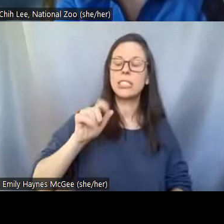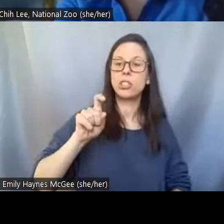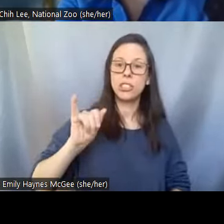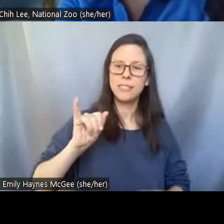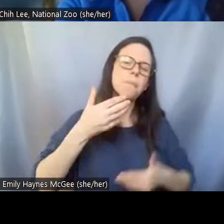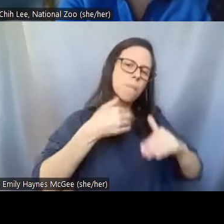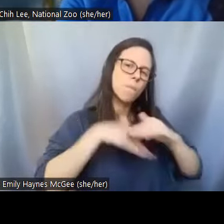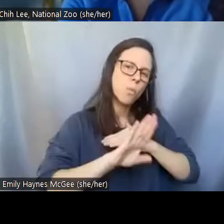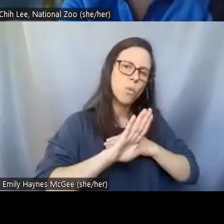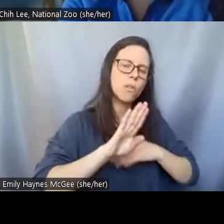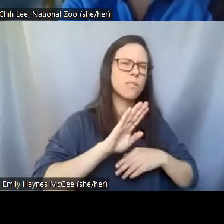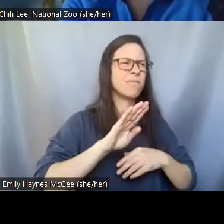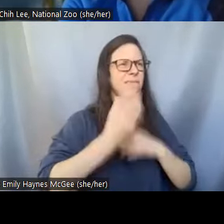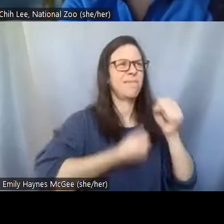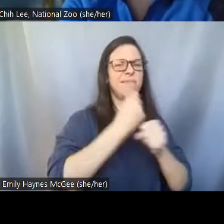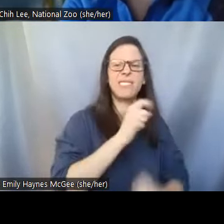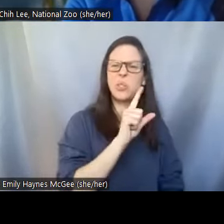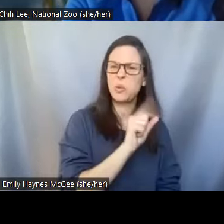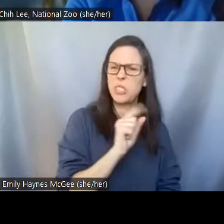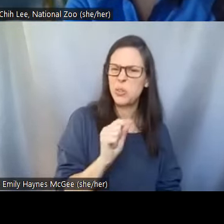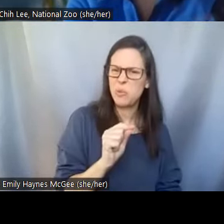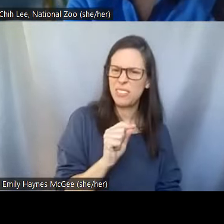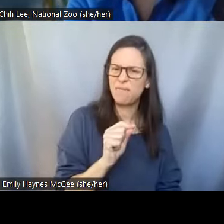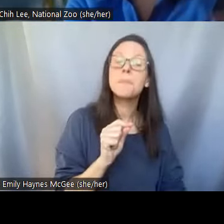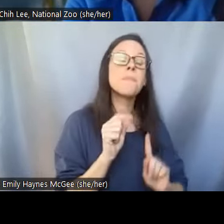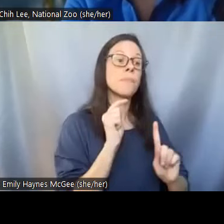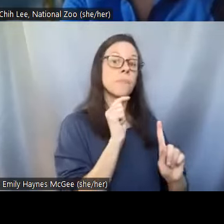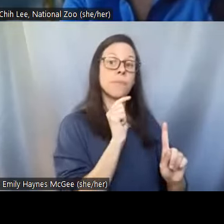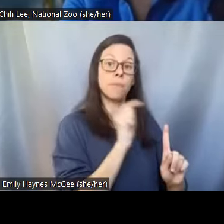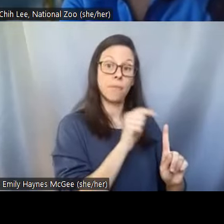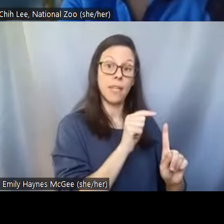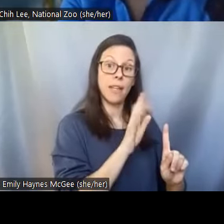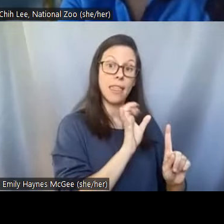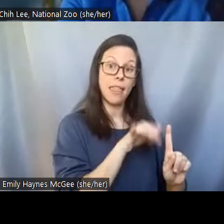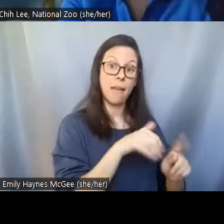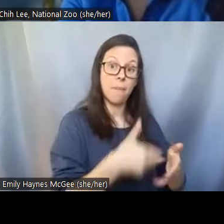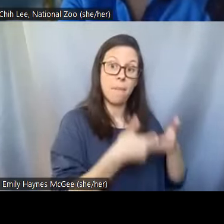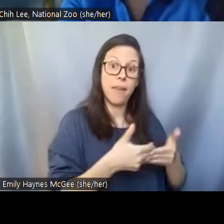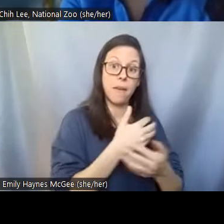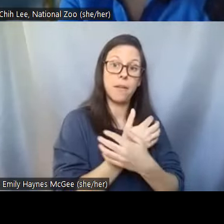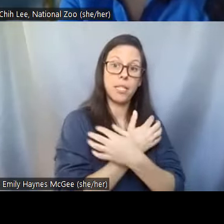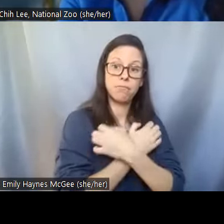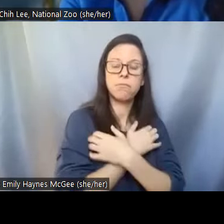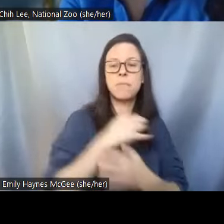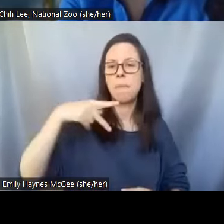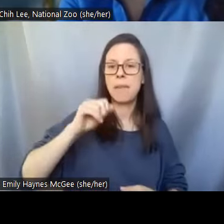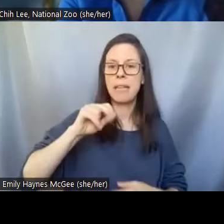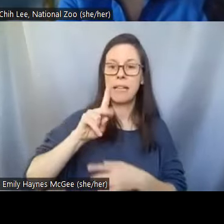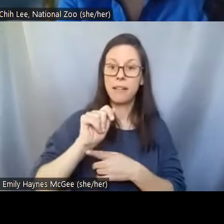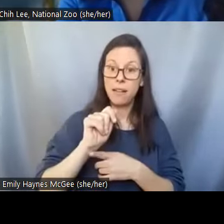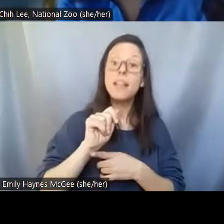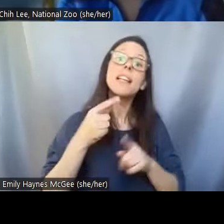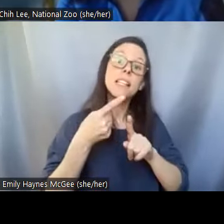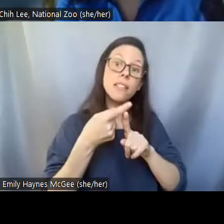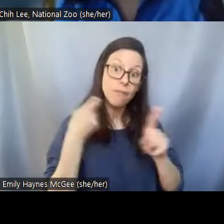Yeah, so he he um as a result of our genome resource bank we use the frozen semen from chianti